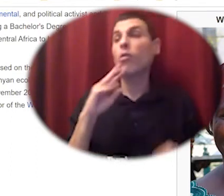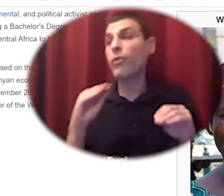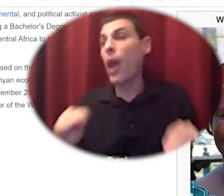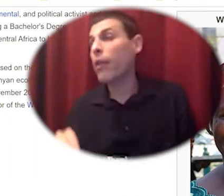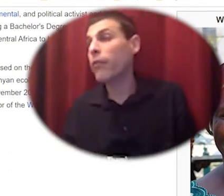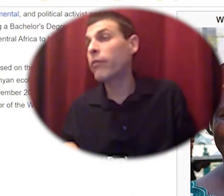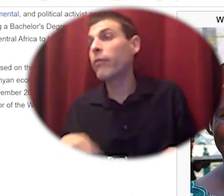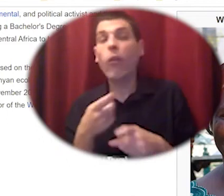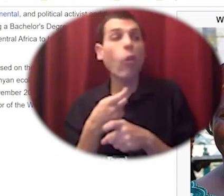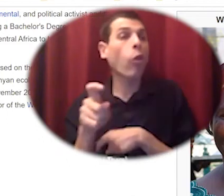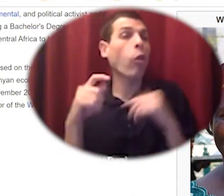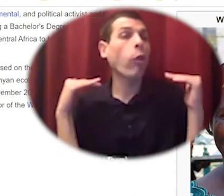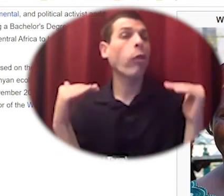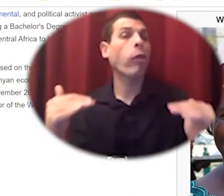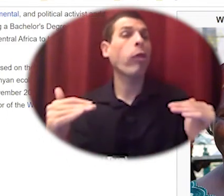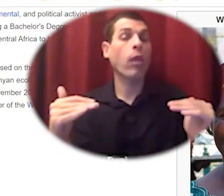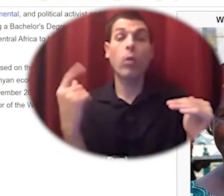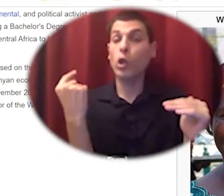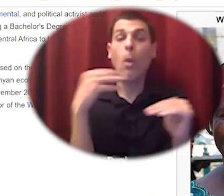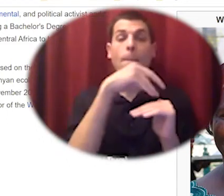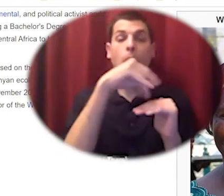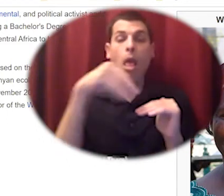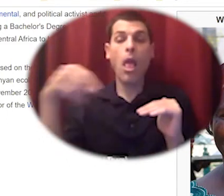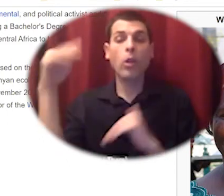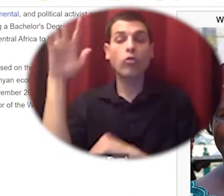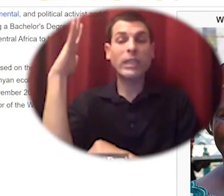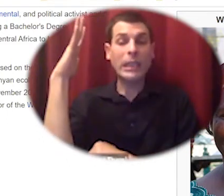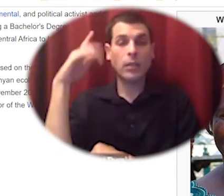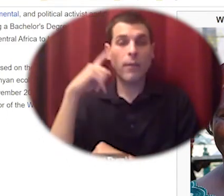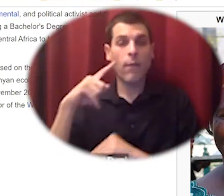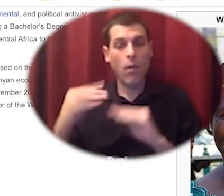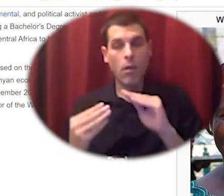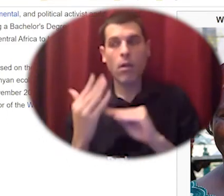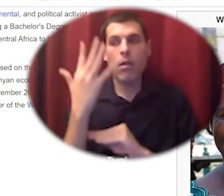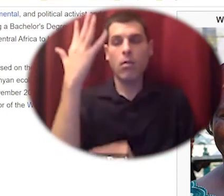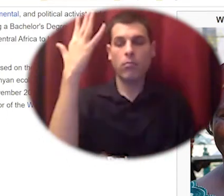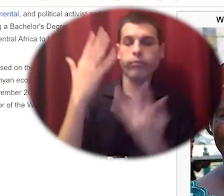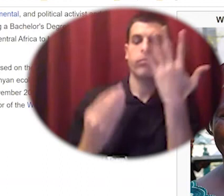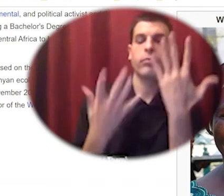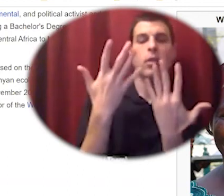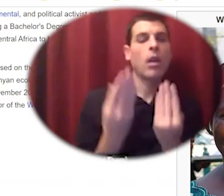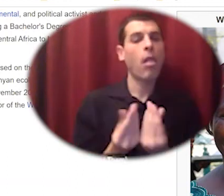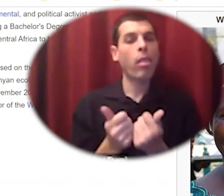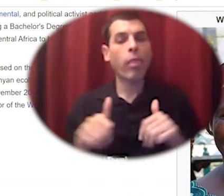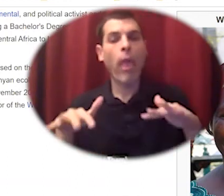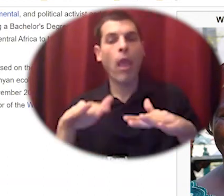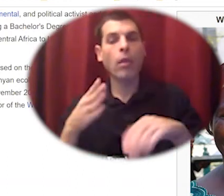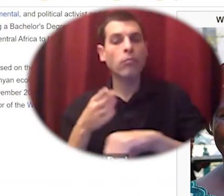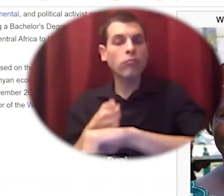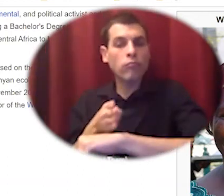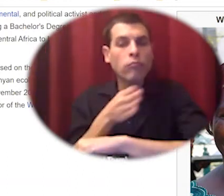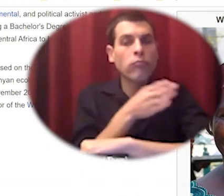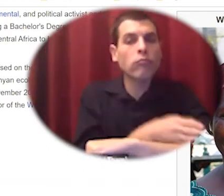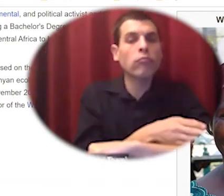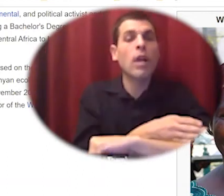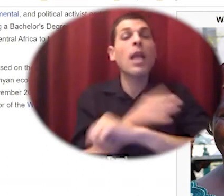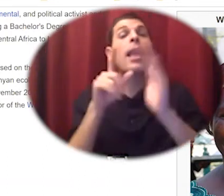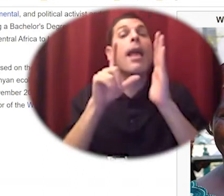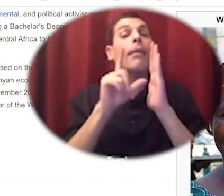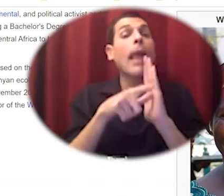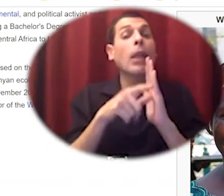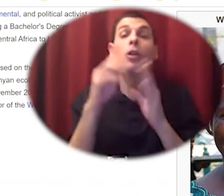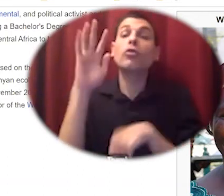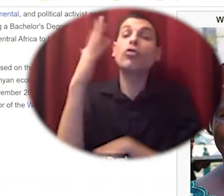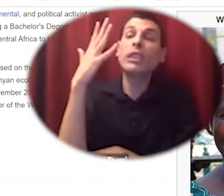more crops for folks to use for commercial support and as well as for the health of their families